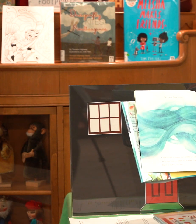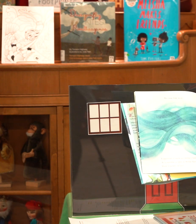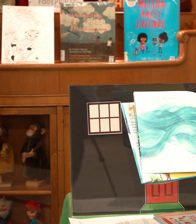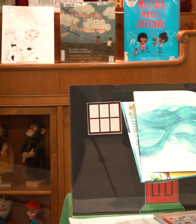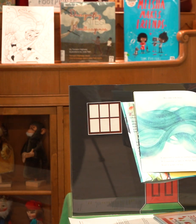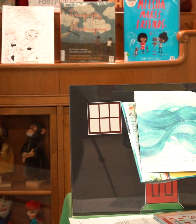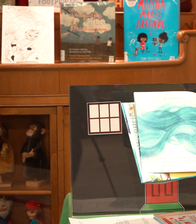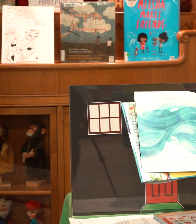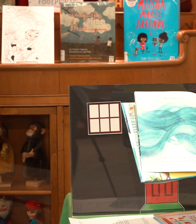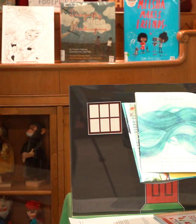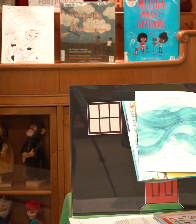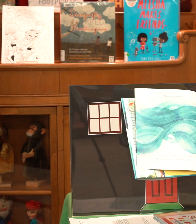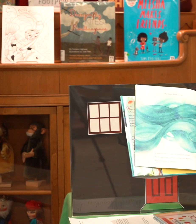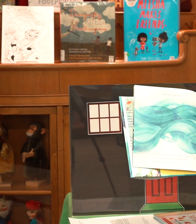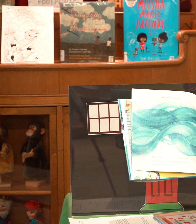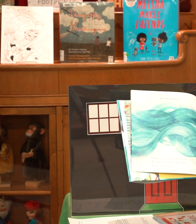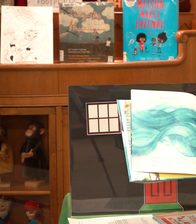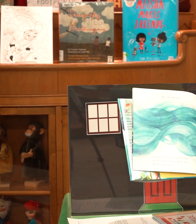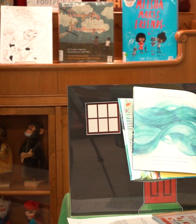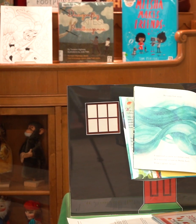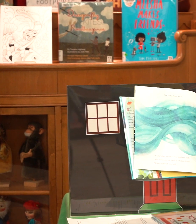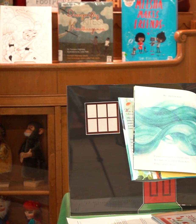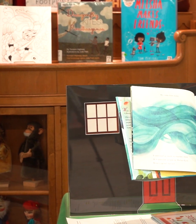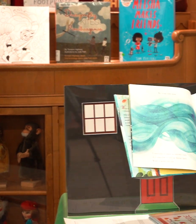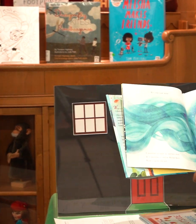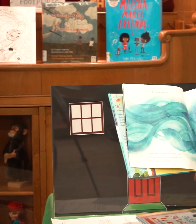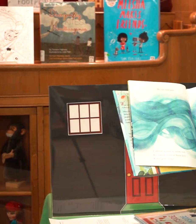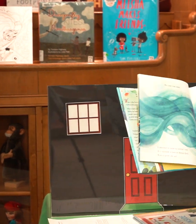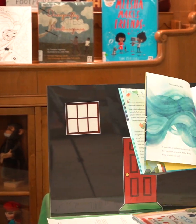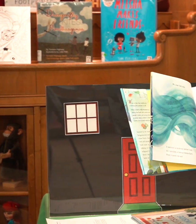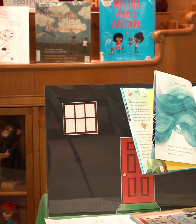house and mouse house